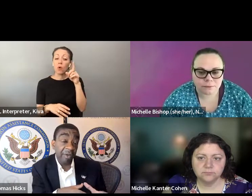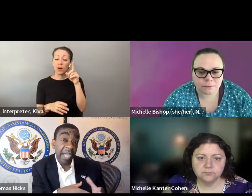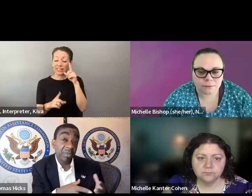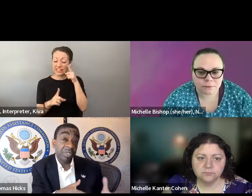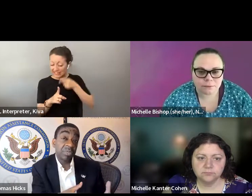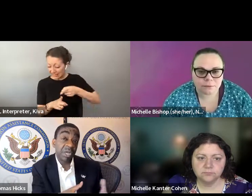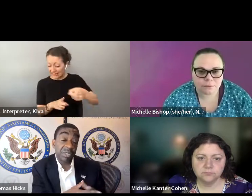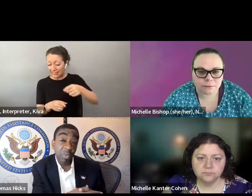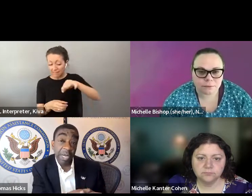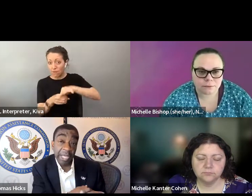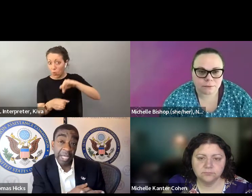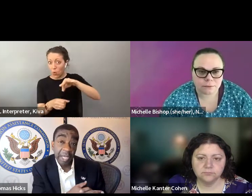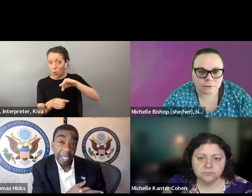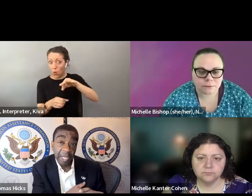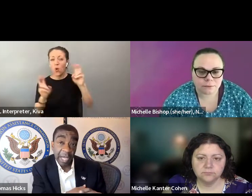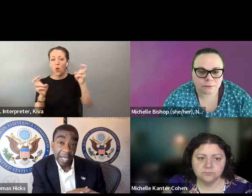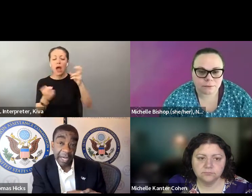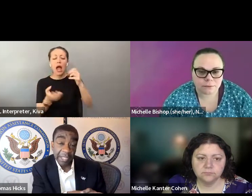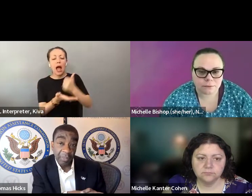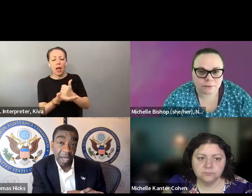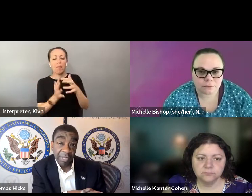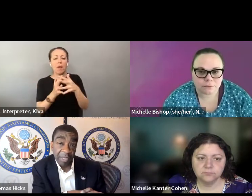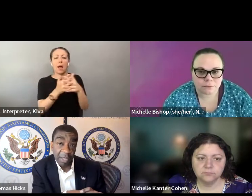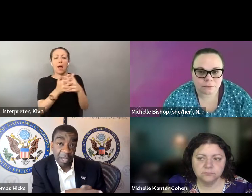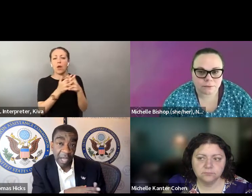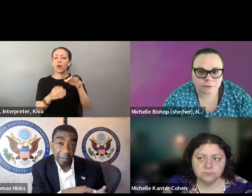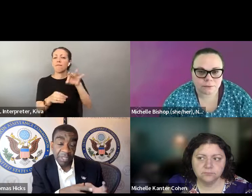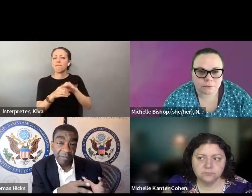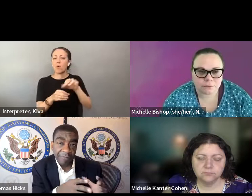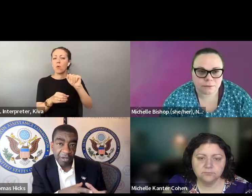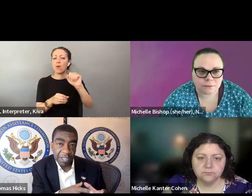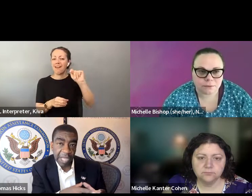obviously the Americans with disabilities act. But I would say for voting purposes, the help America vote act,